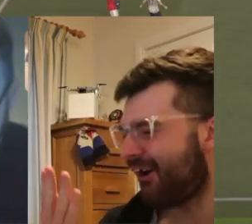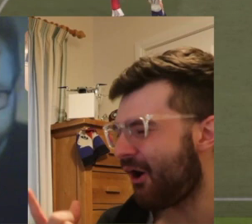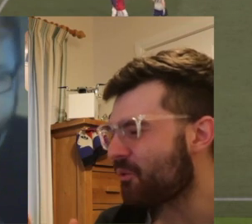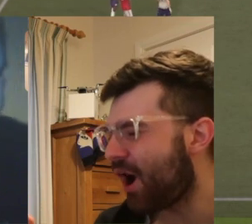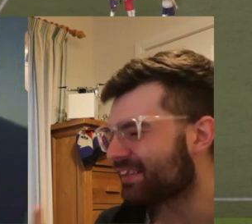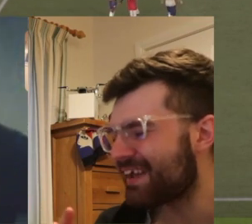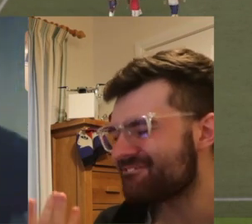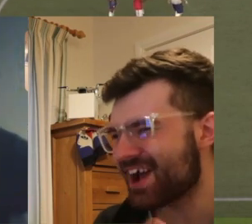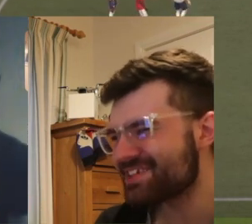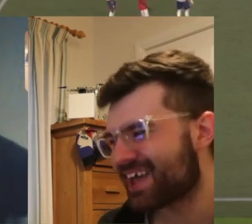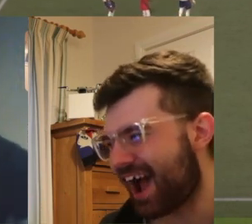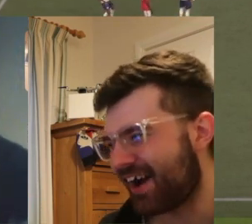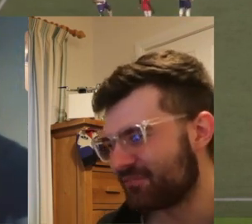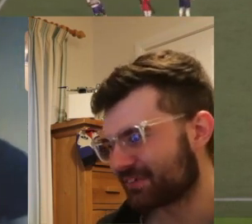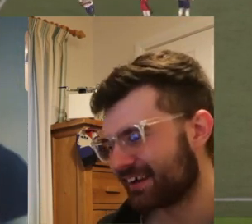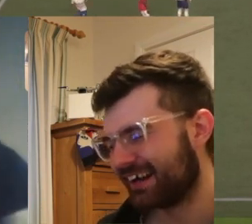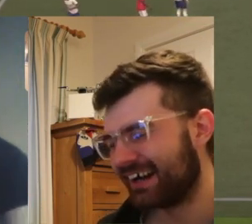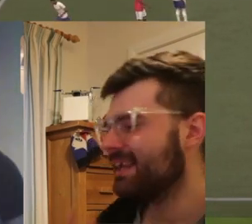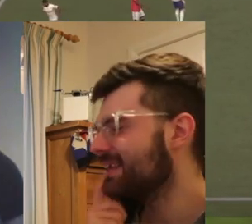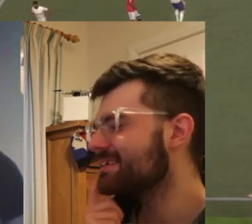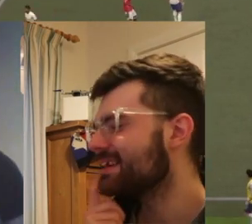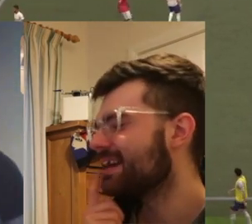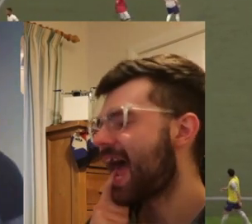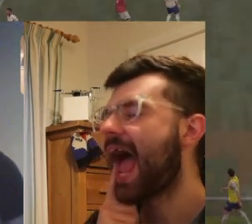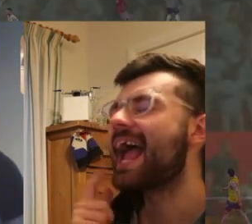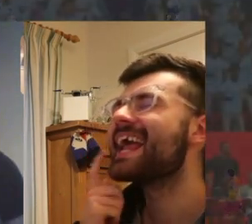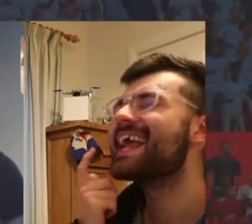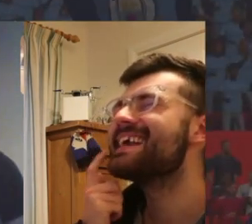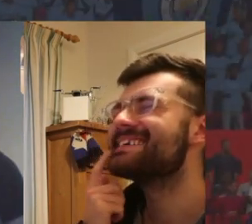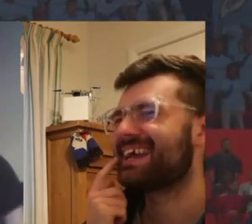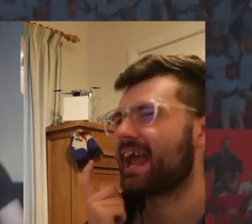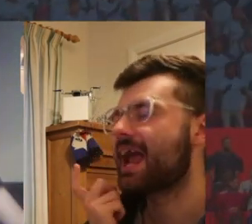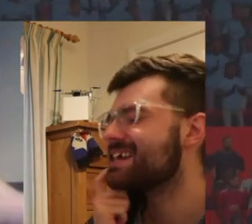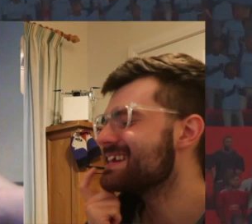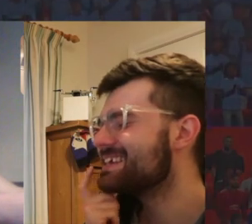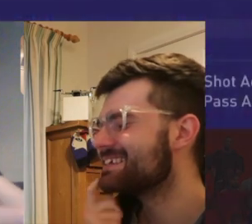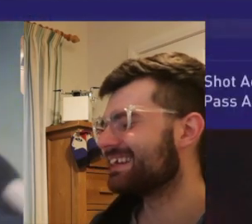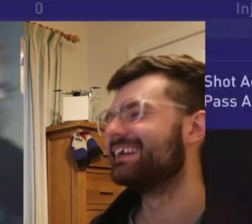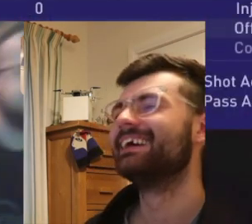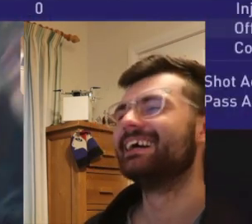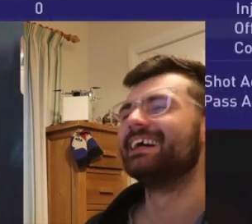Thomas 4:1 in the first half ! Thomas: EASY! Thomas: (*signs) EASY! .....EASY!